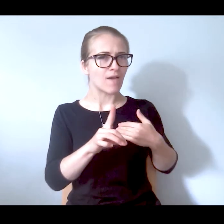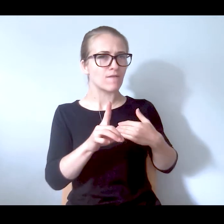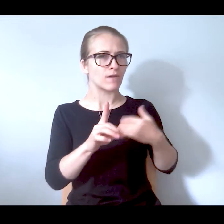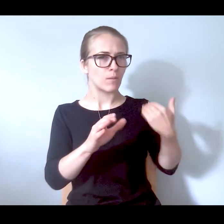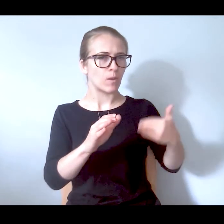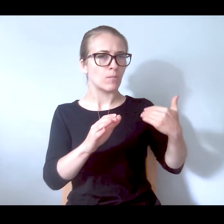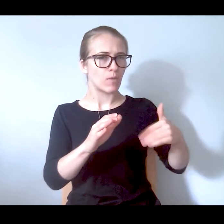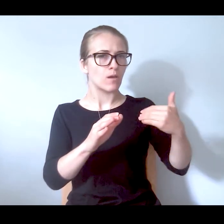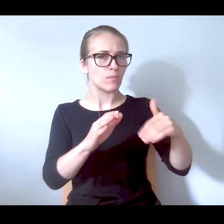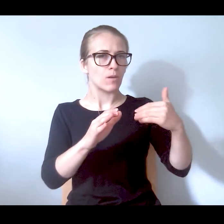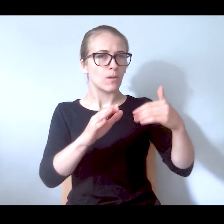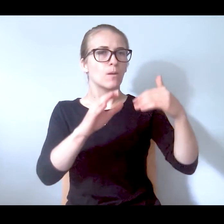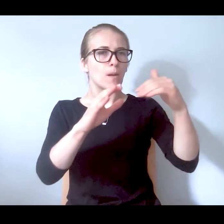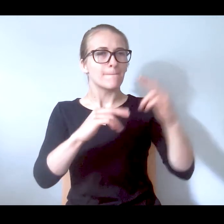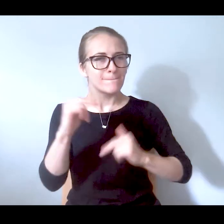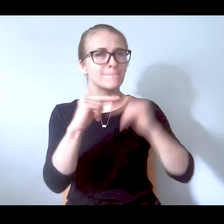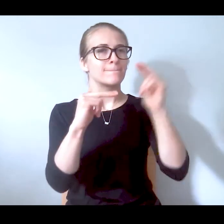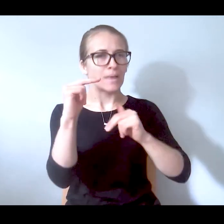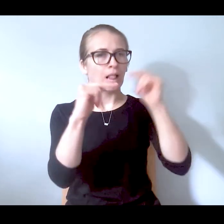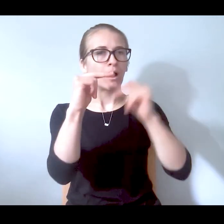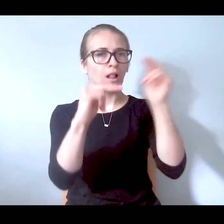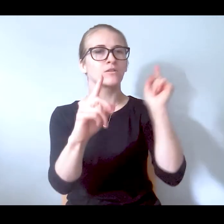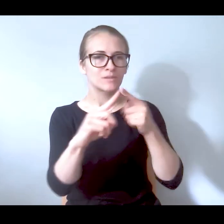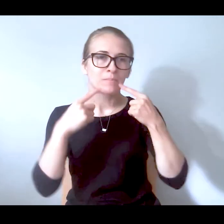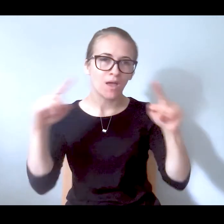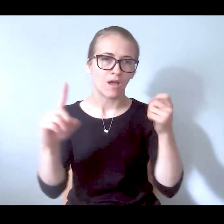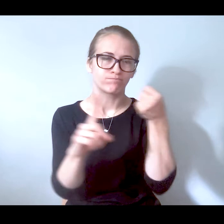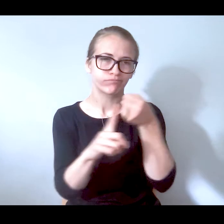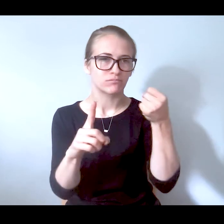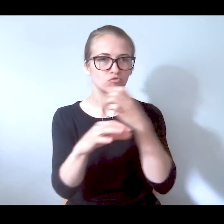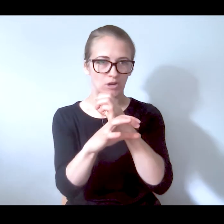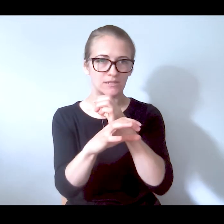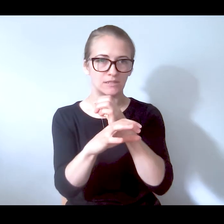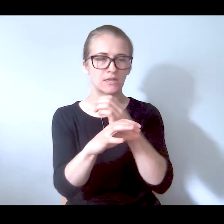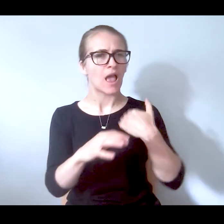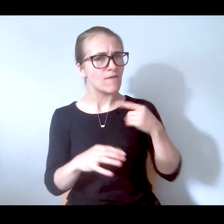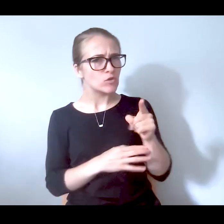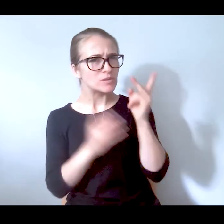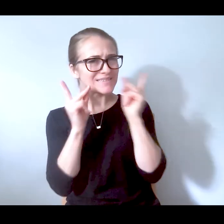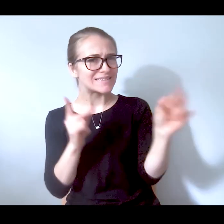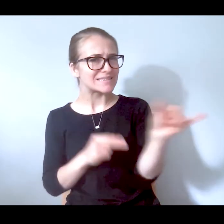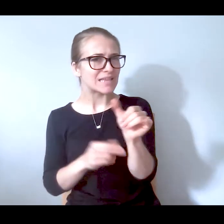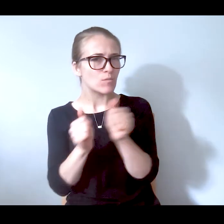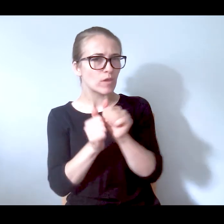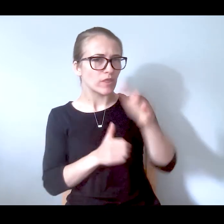Have you seen that with your son and have you learned to be able to tell different signs?